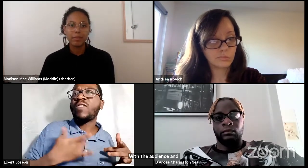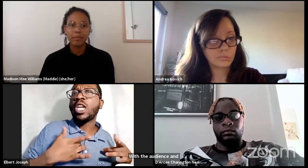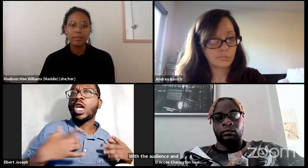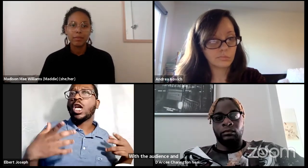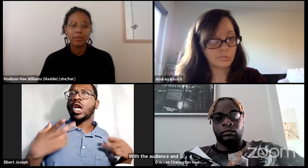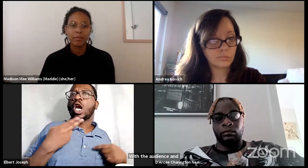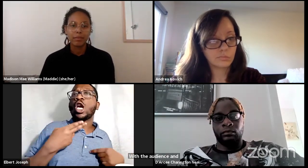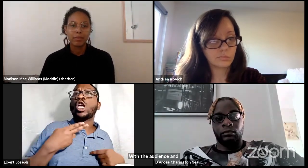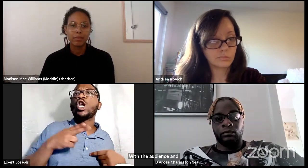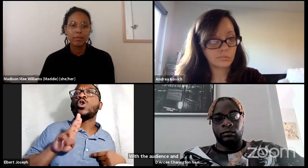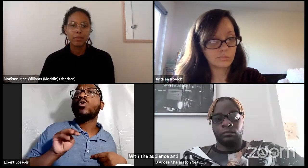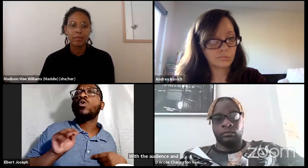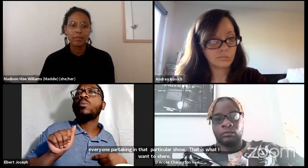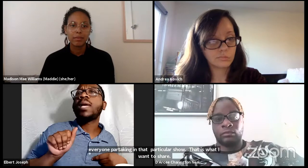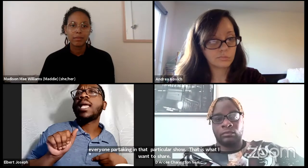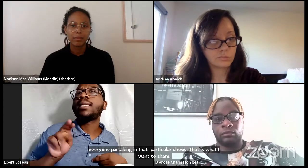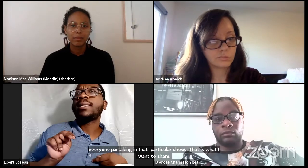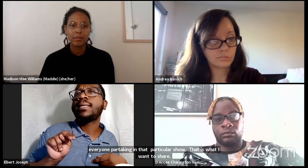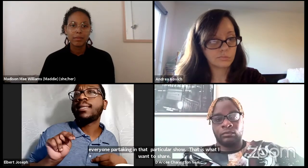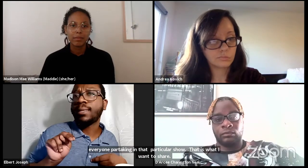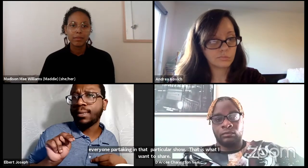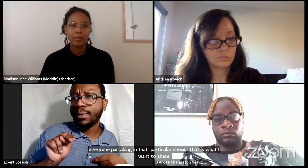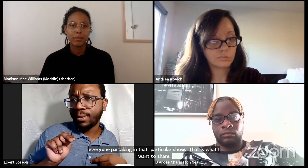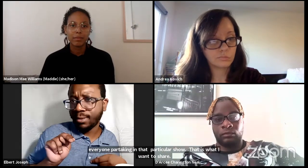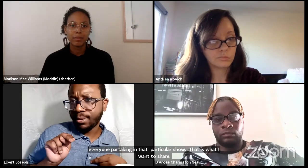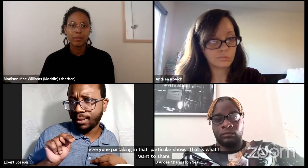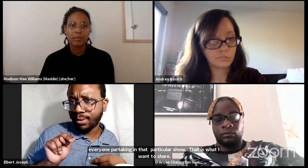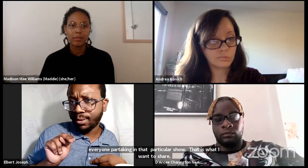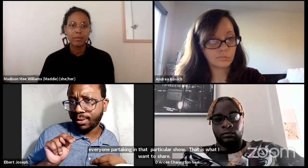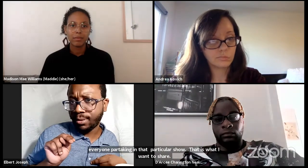I want us to feel that we're human.